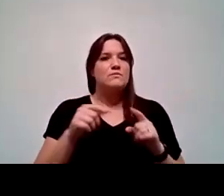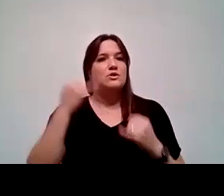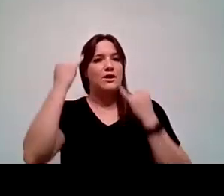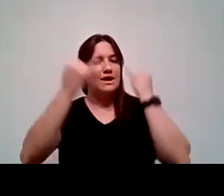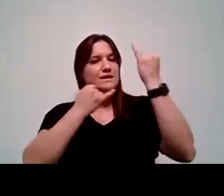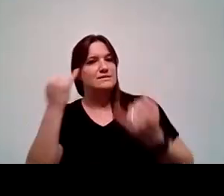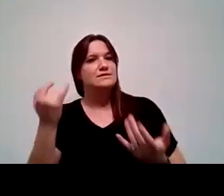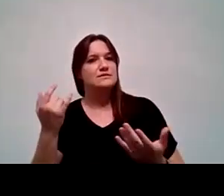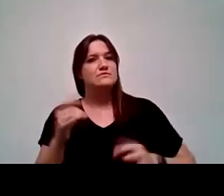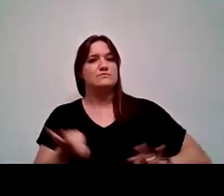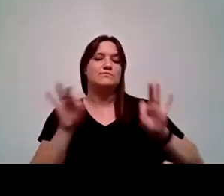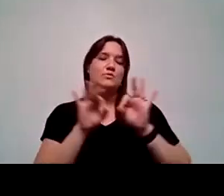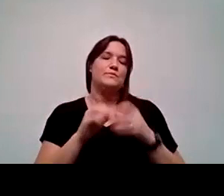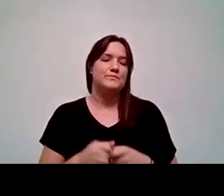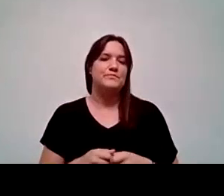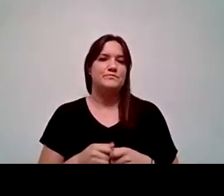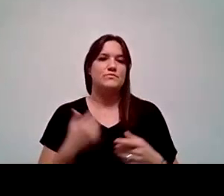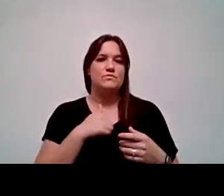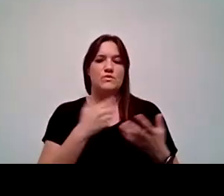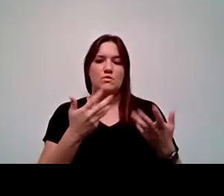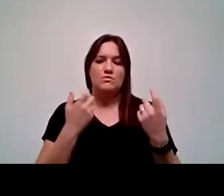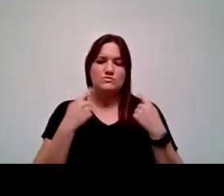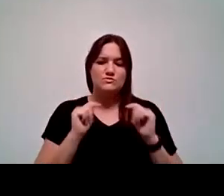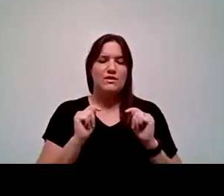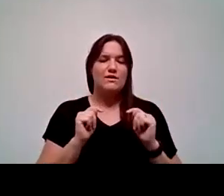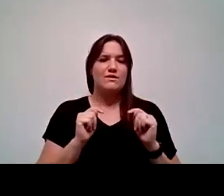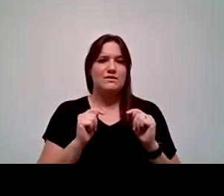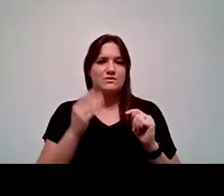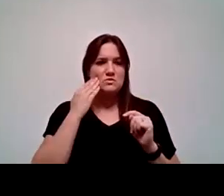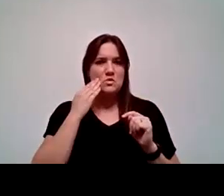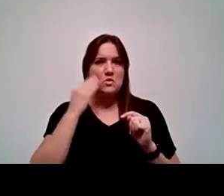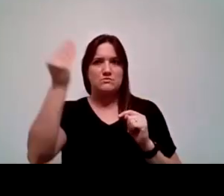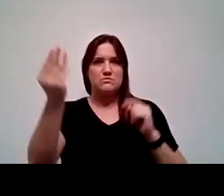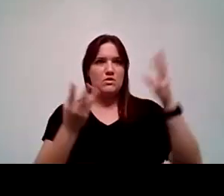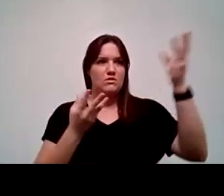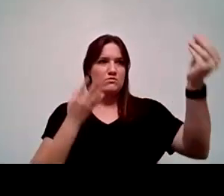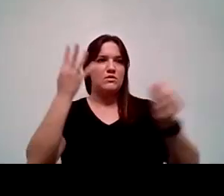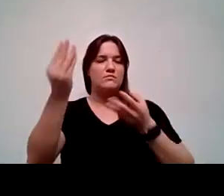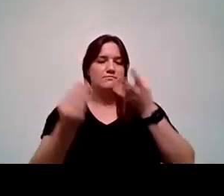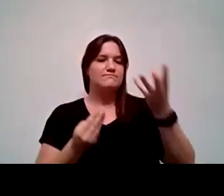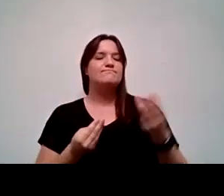And so we try to make sure that they know that their voices are being heard. And some of the programs that we have in our campus.